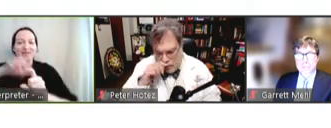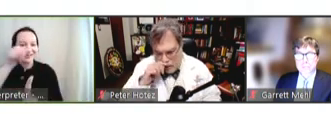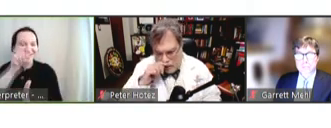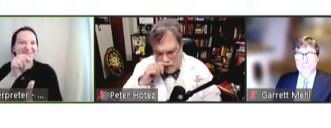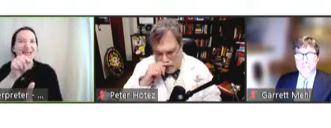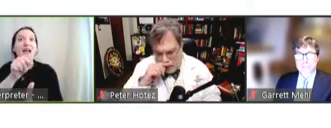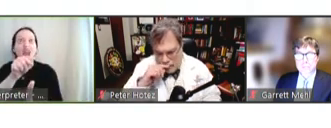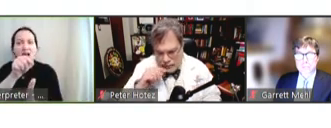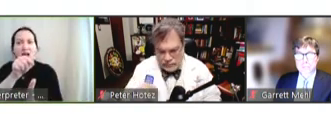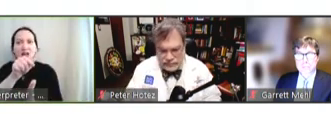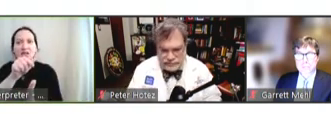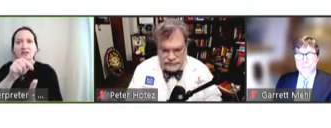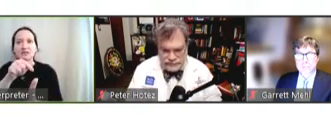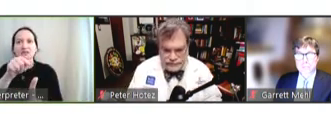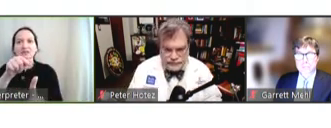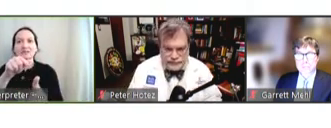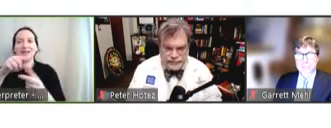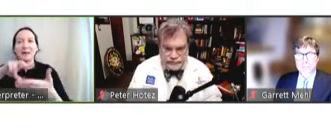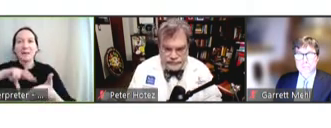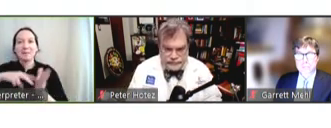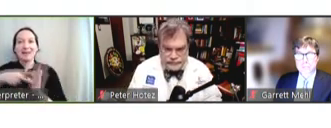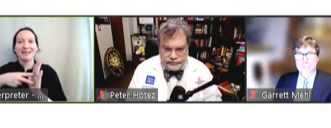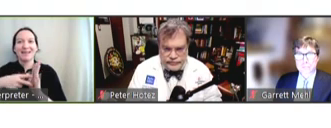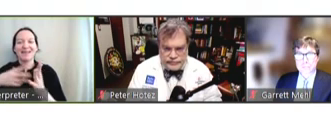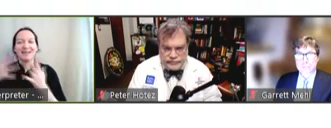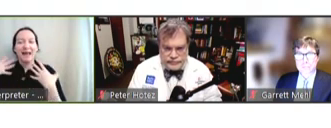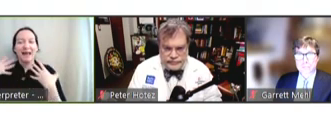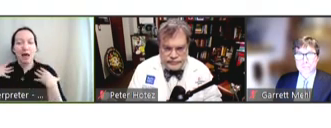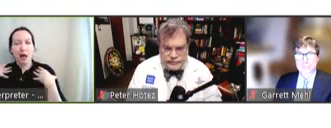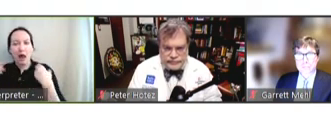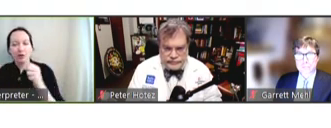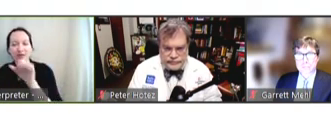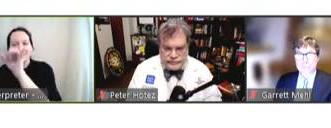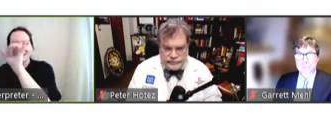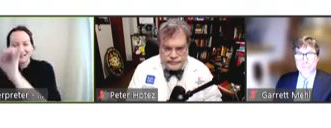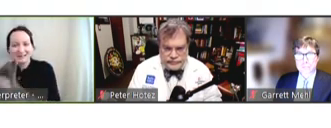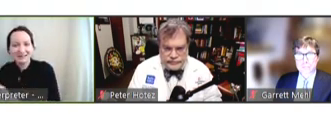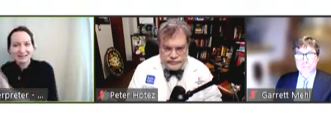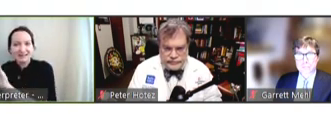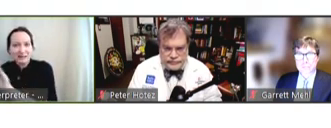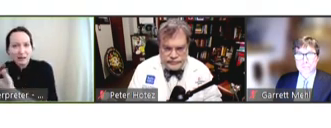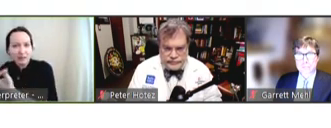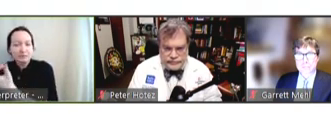it really takes away a lot of the health system aspects -- health care workers,